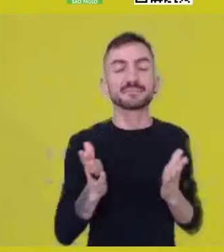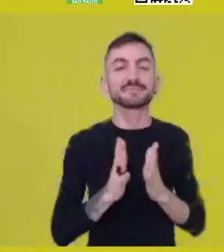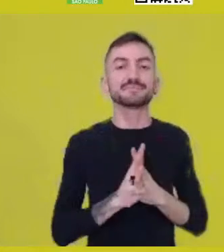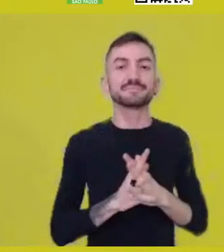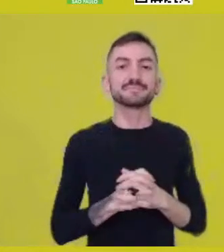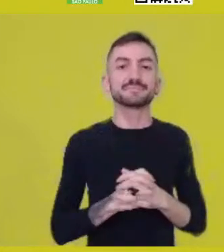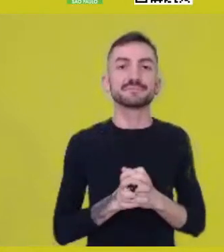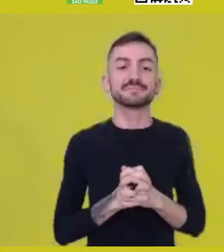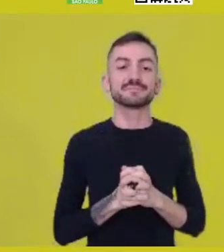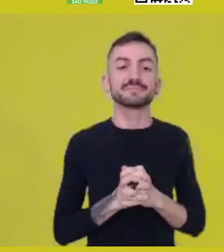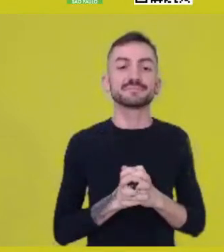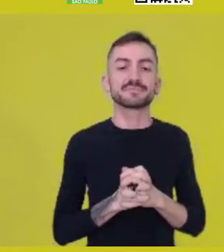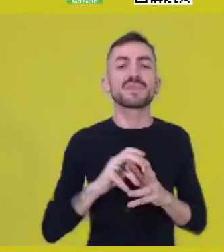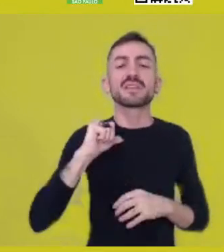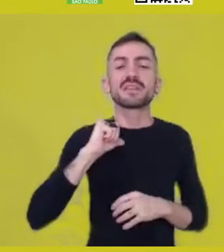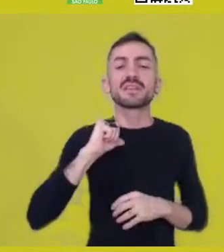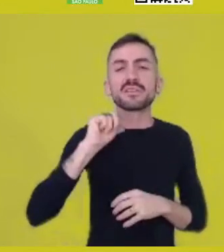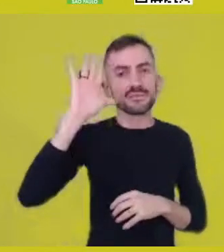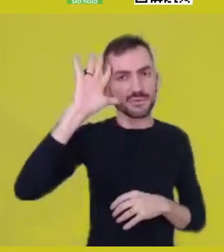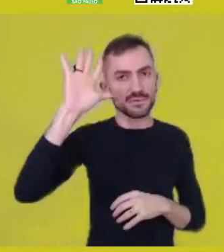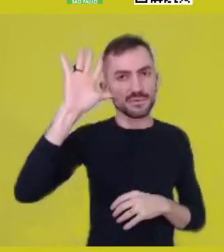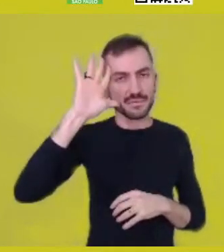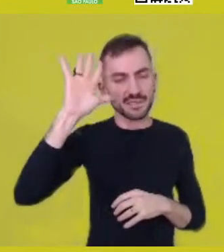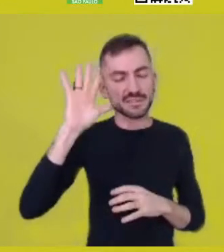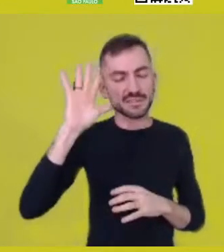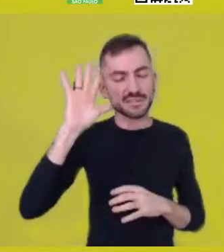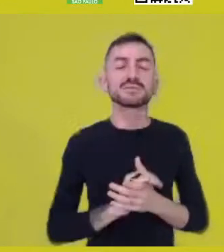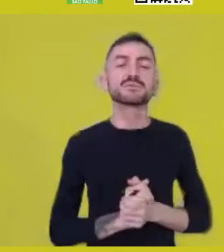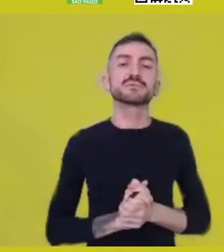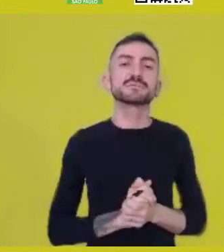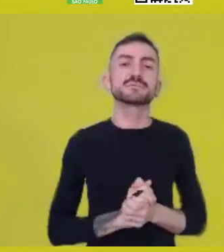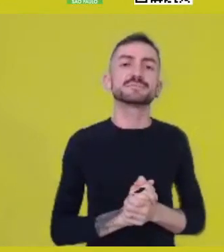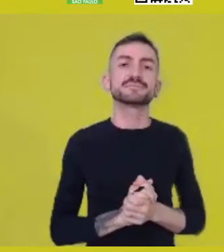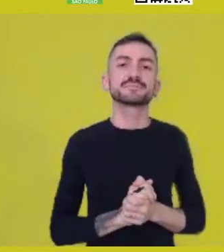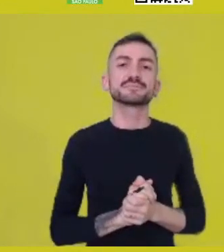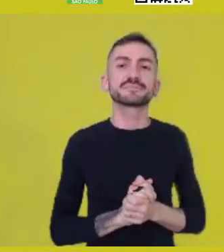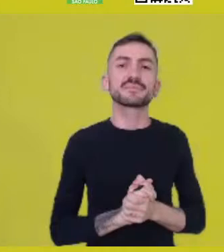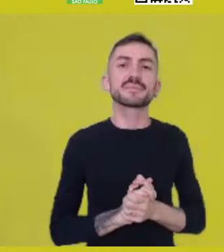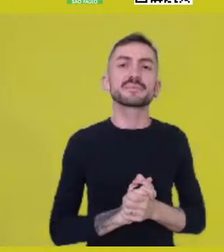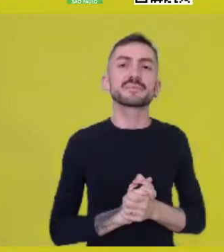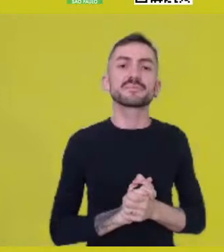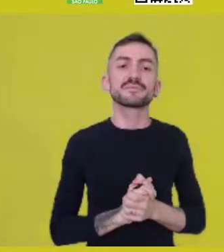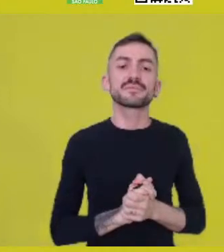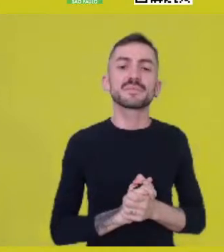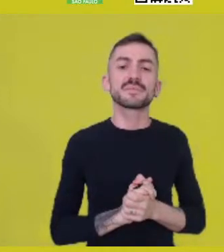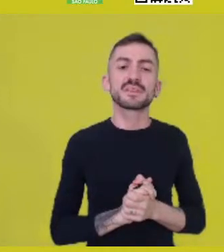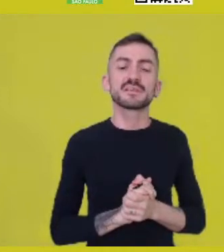I keep thinking about the centrality